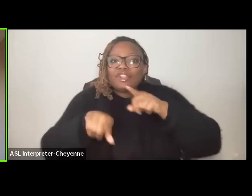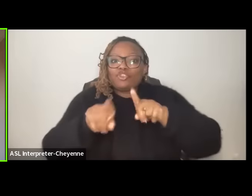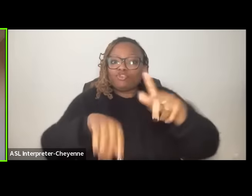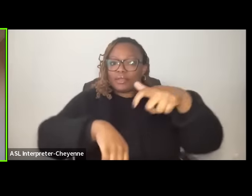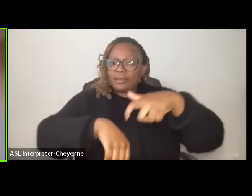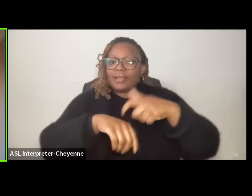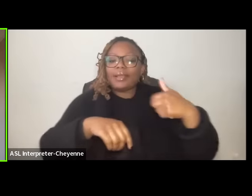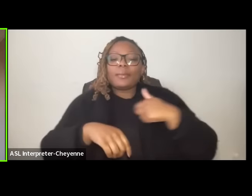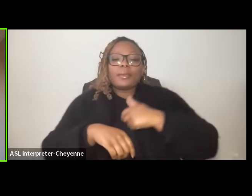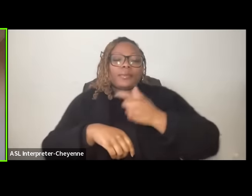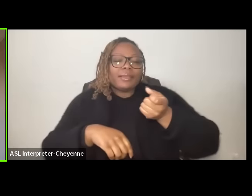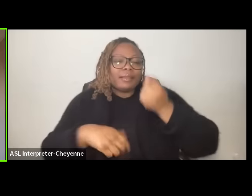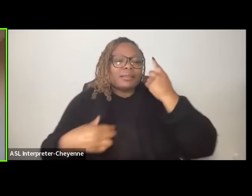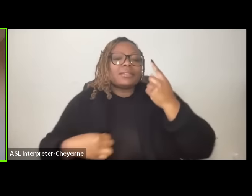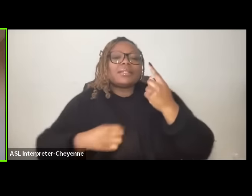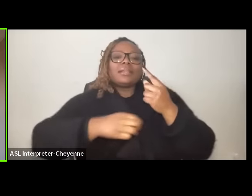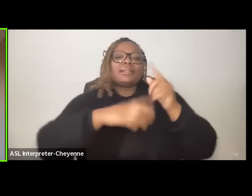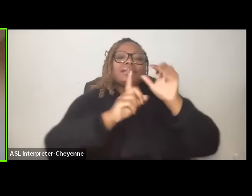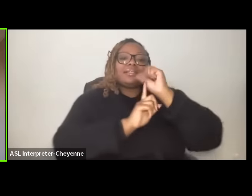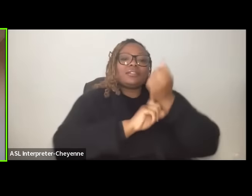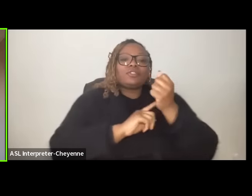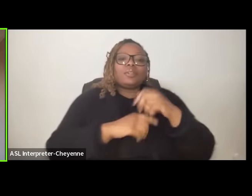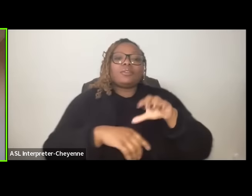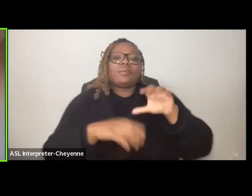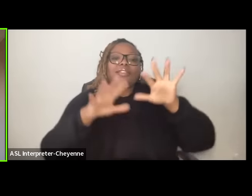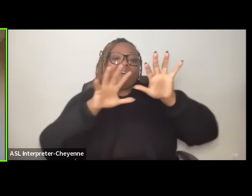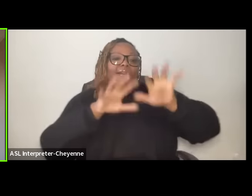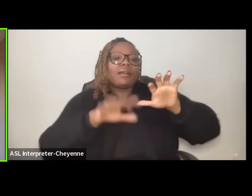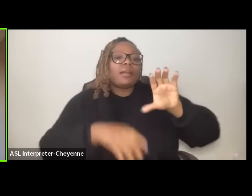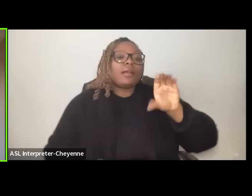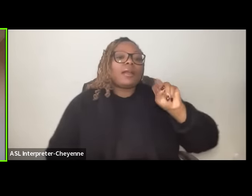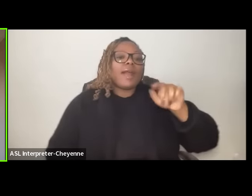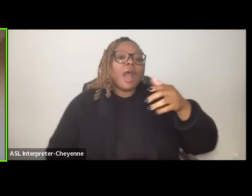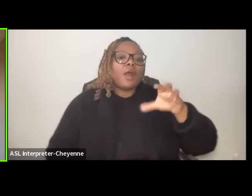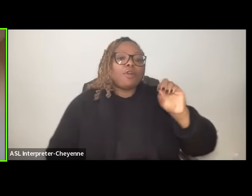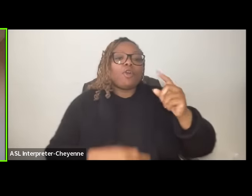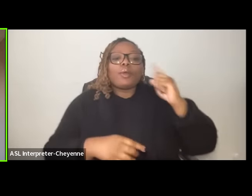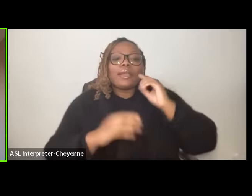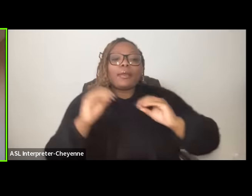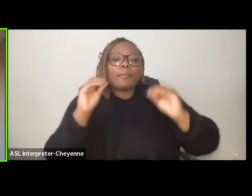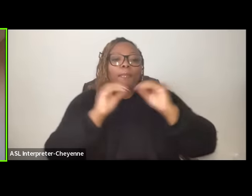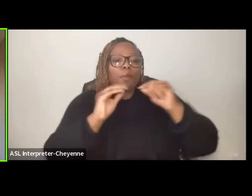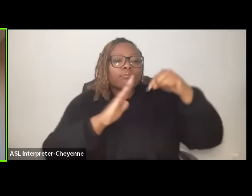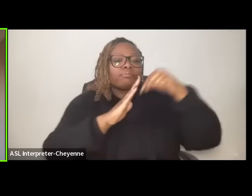know you know the circumstances in the Congo we'll hear more about it uh complicated but women's